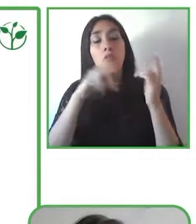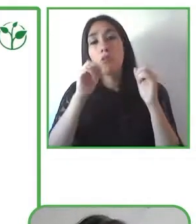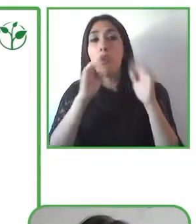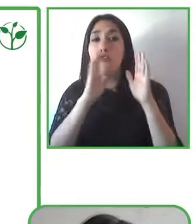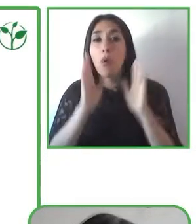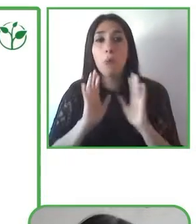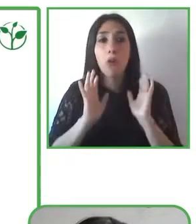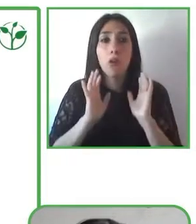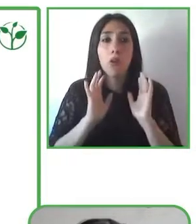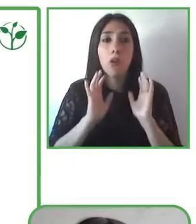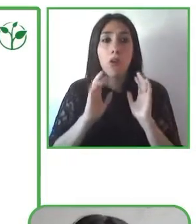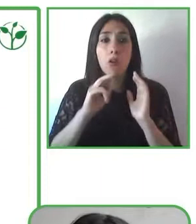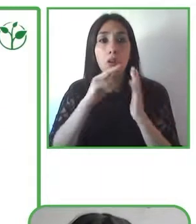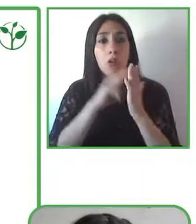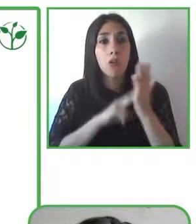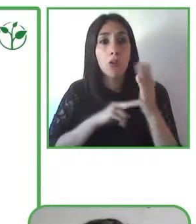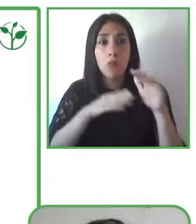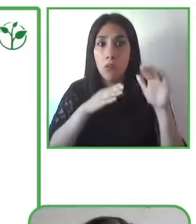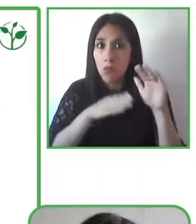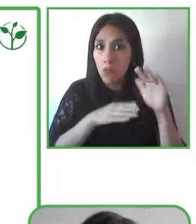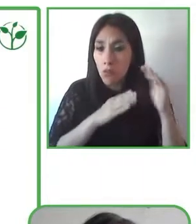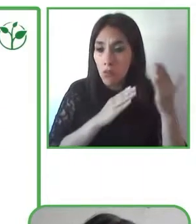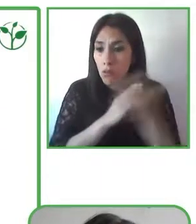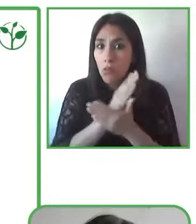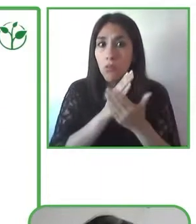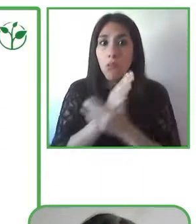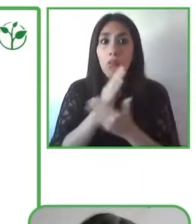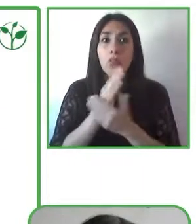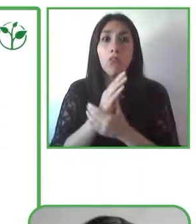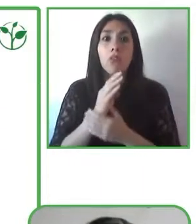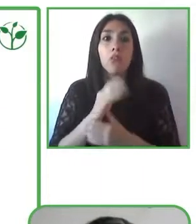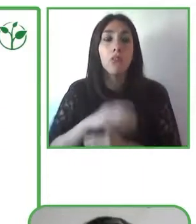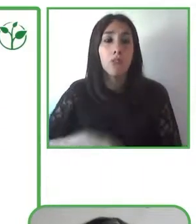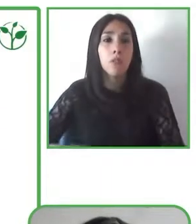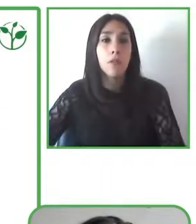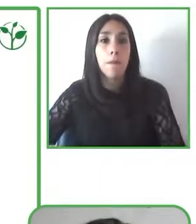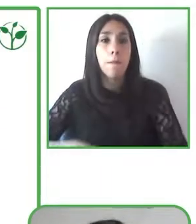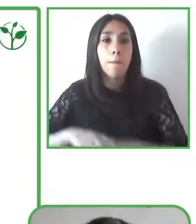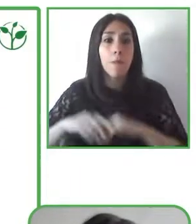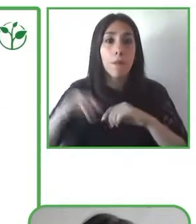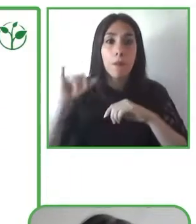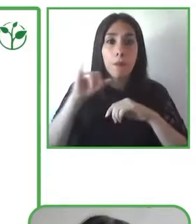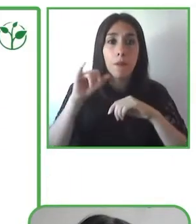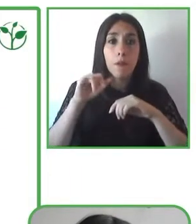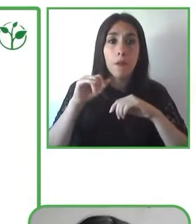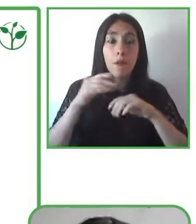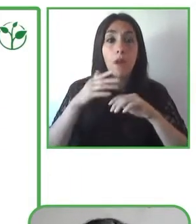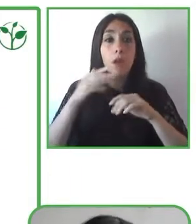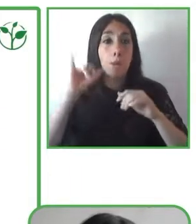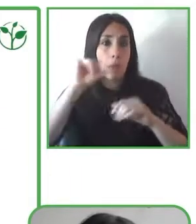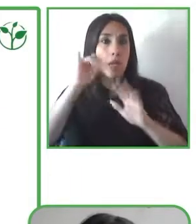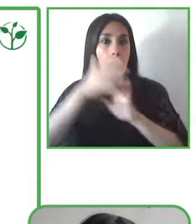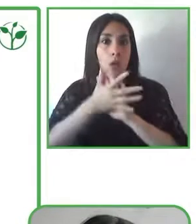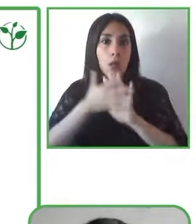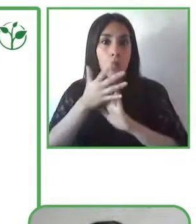have different ways to access literature exactly the same thing with sign language if we want